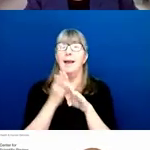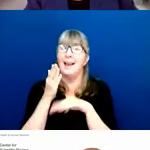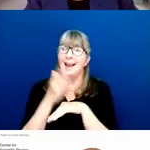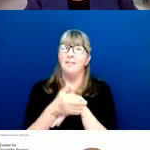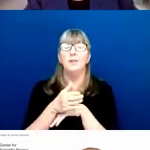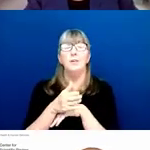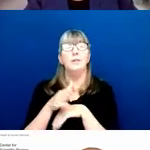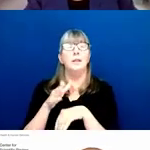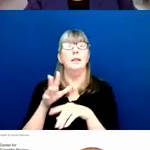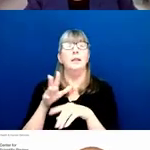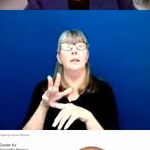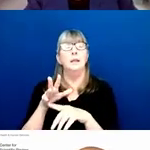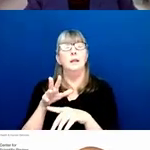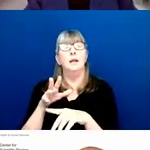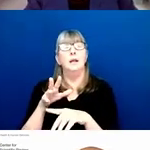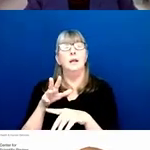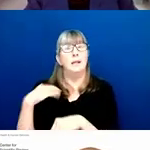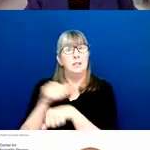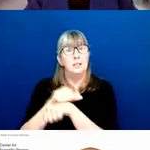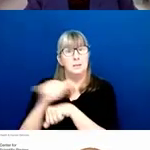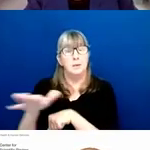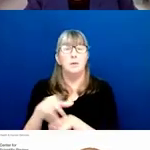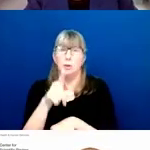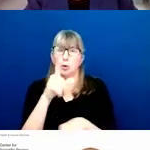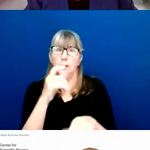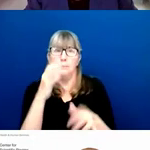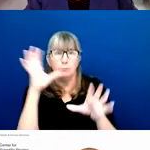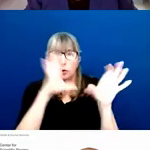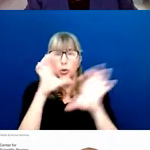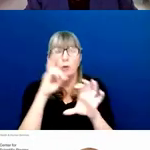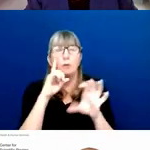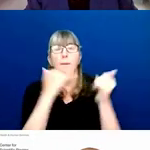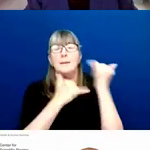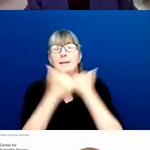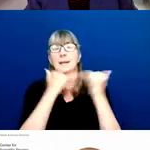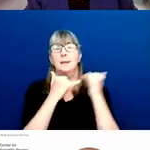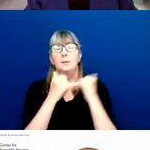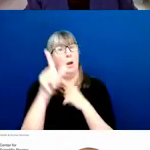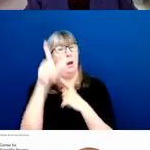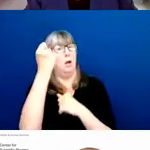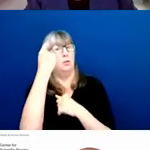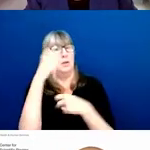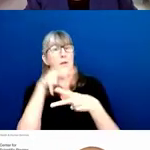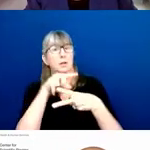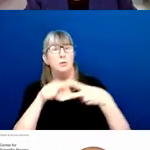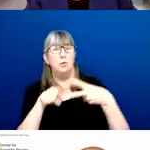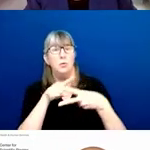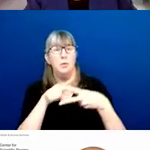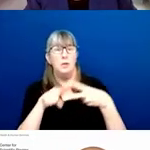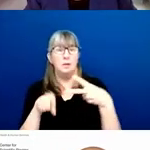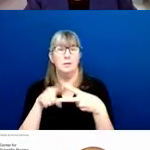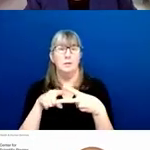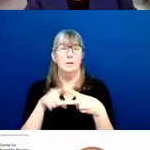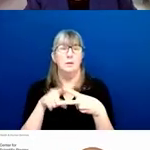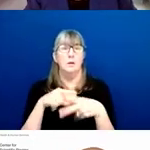but you need to be aware of two things. First, your application followed all the way through to the eRA commons.